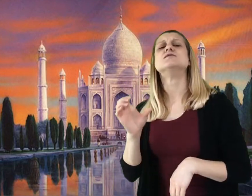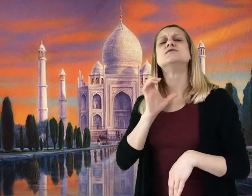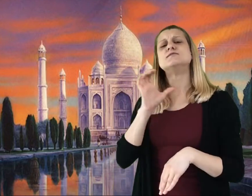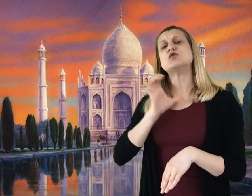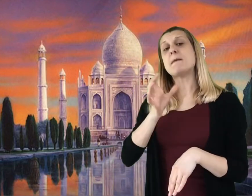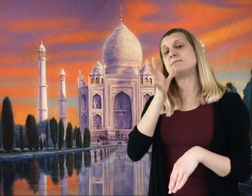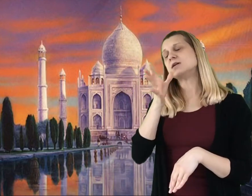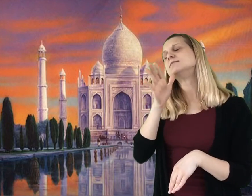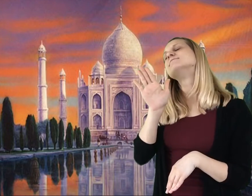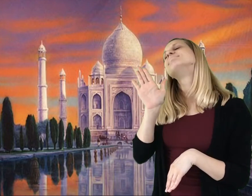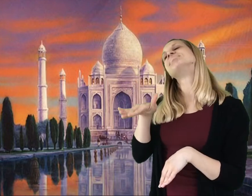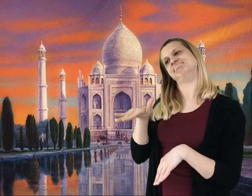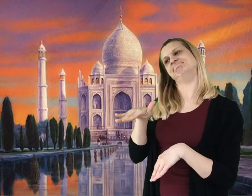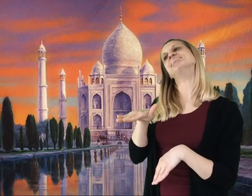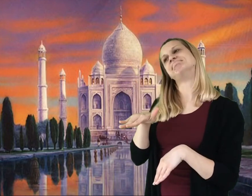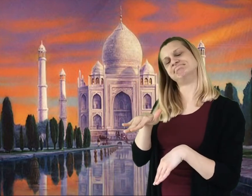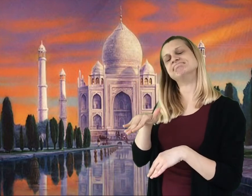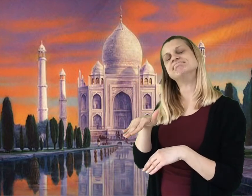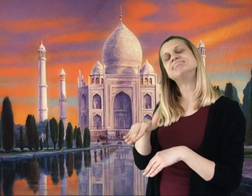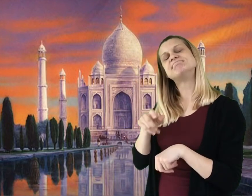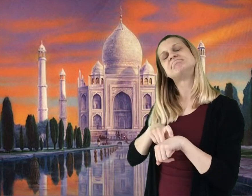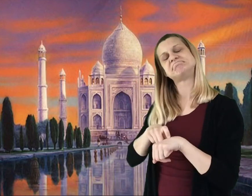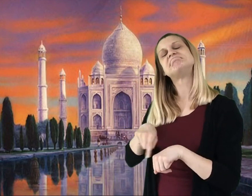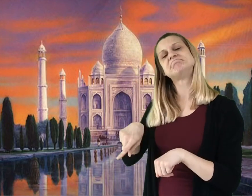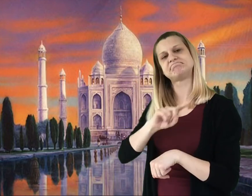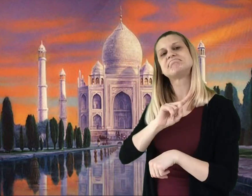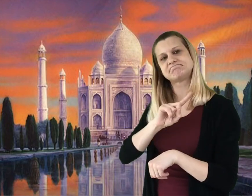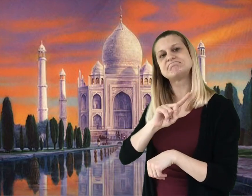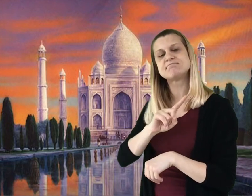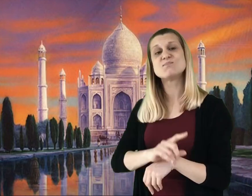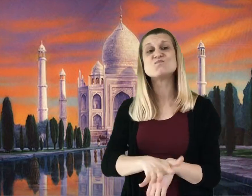"My darling, it's time to go bed."